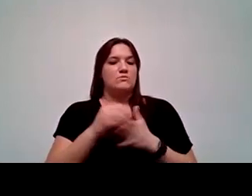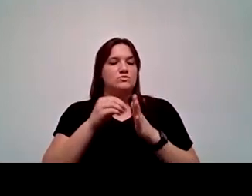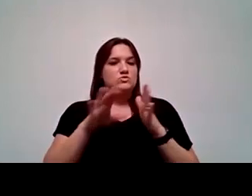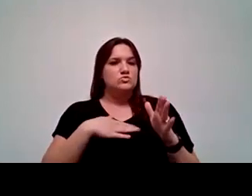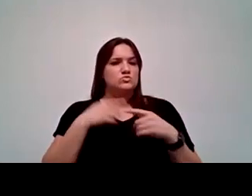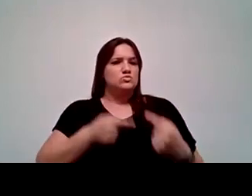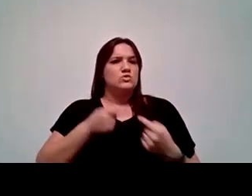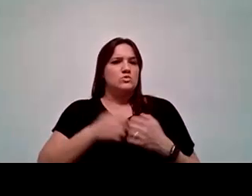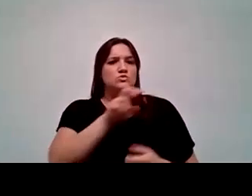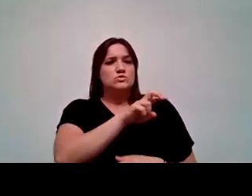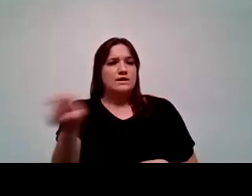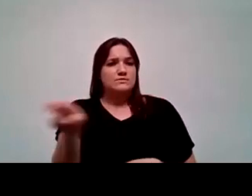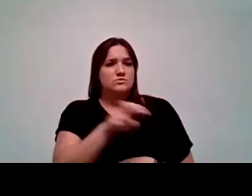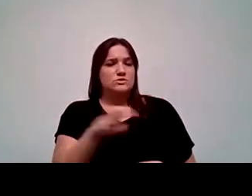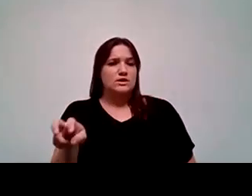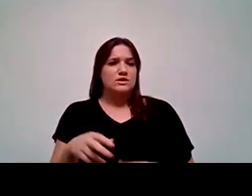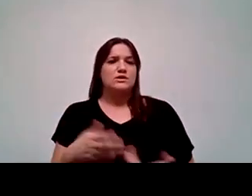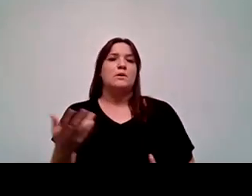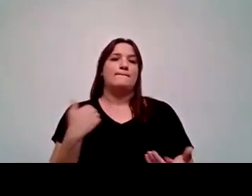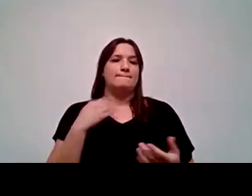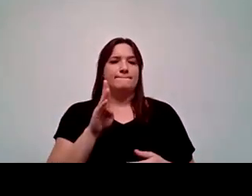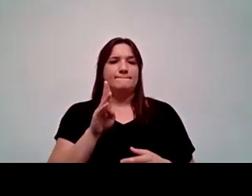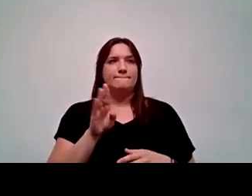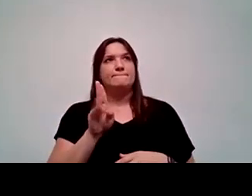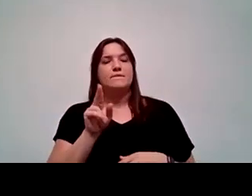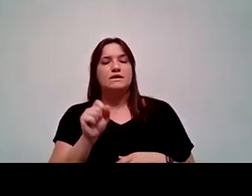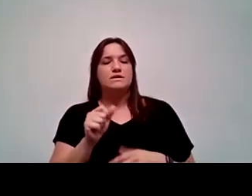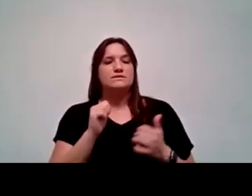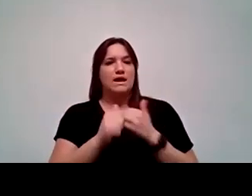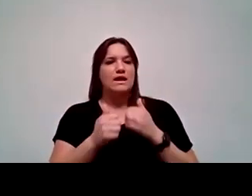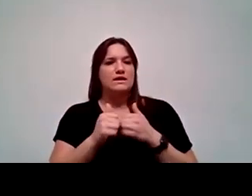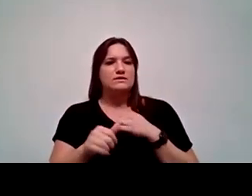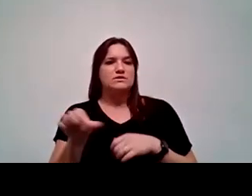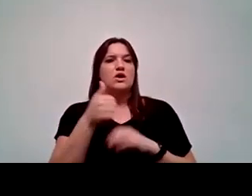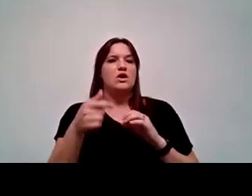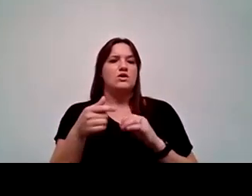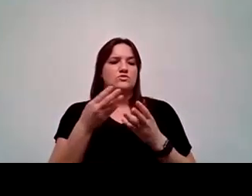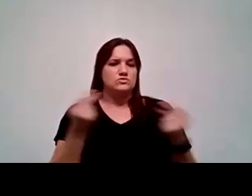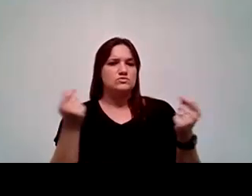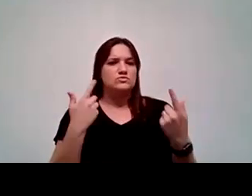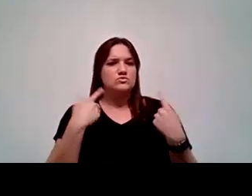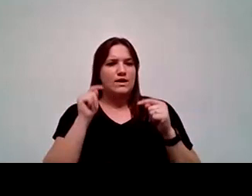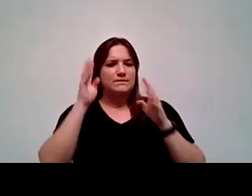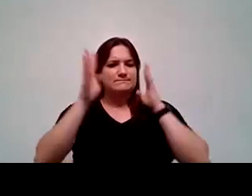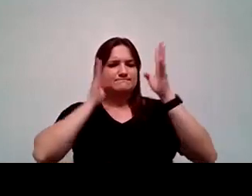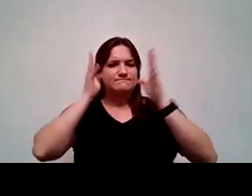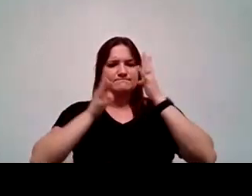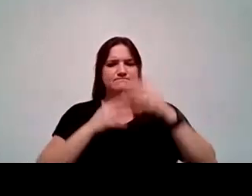the normal issues of providing bus passes and related solutions. So we're trying to be creative in that area.